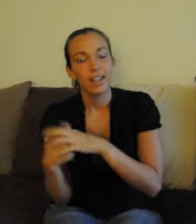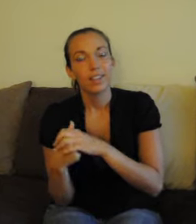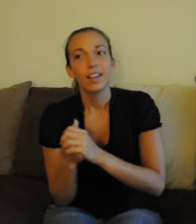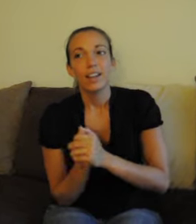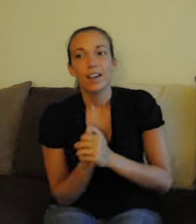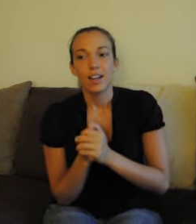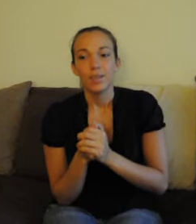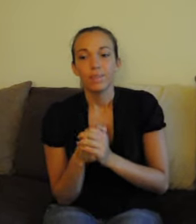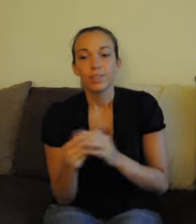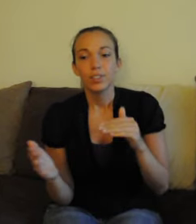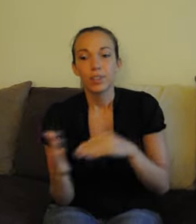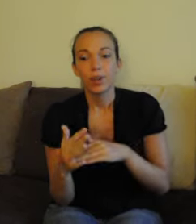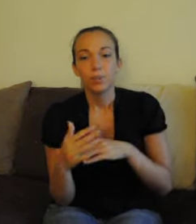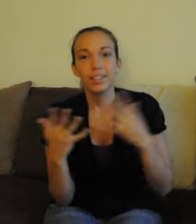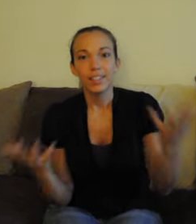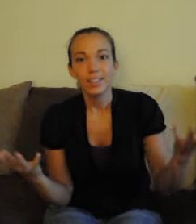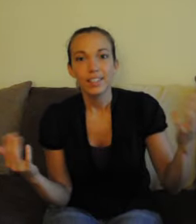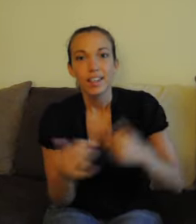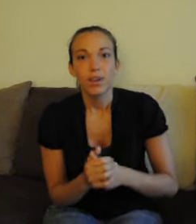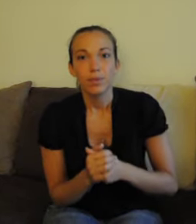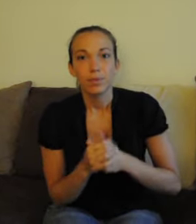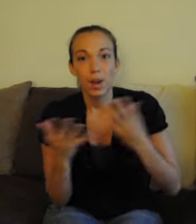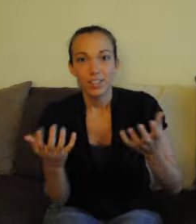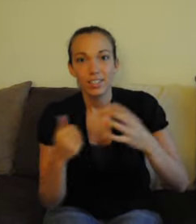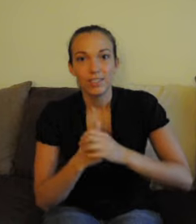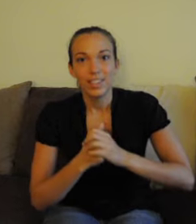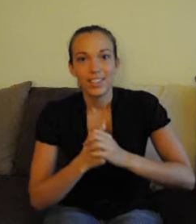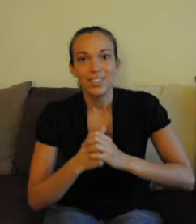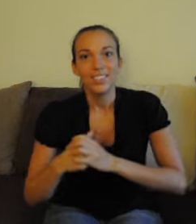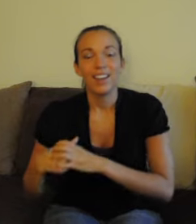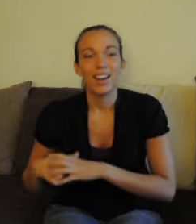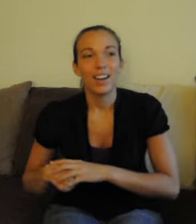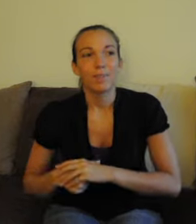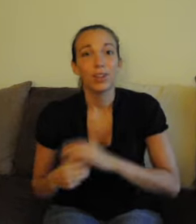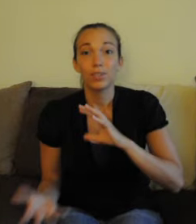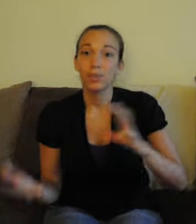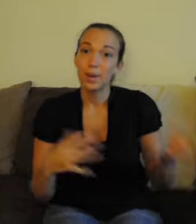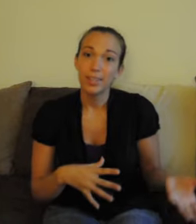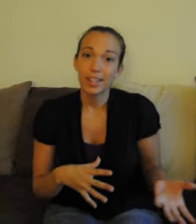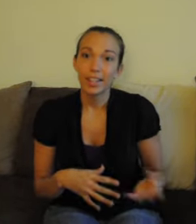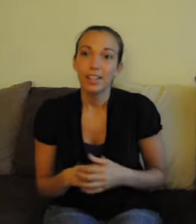So please watch these videos, go to the website